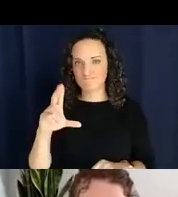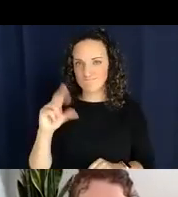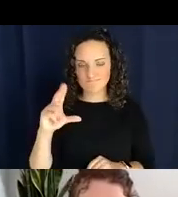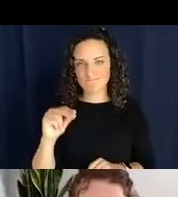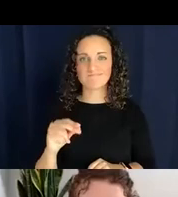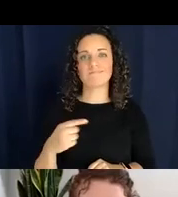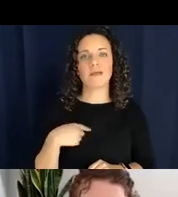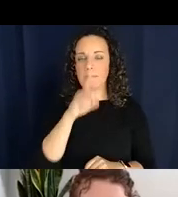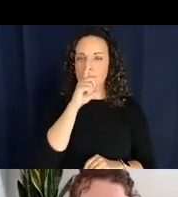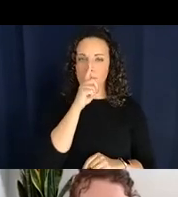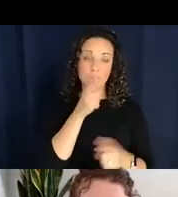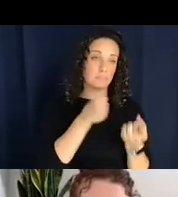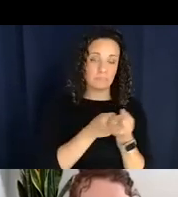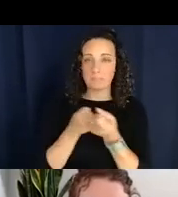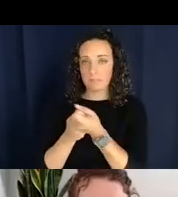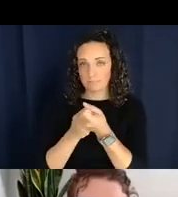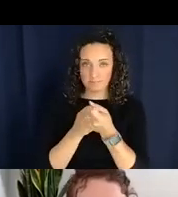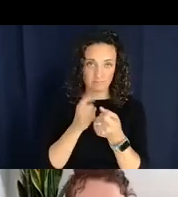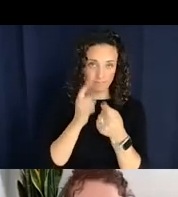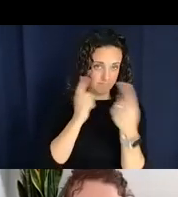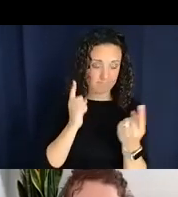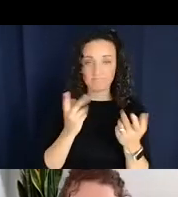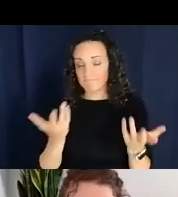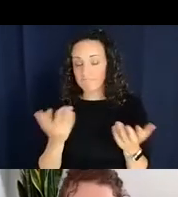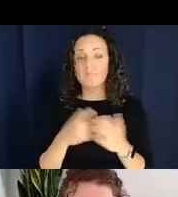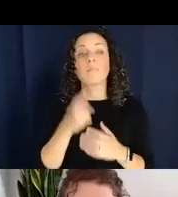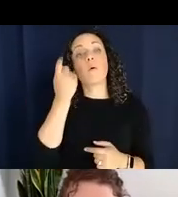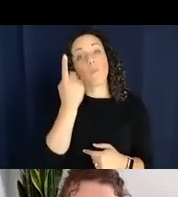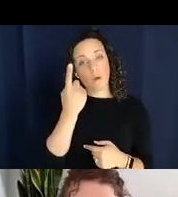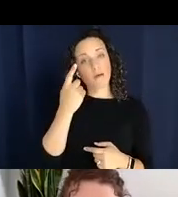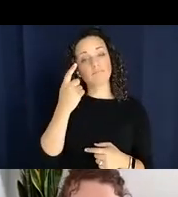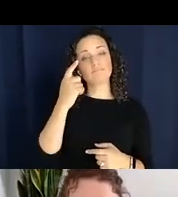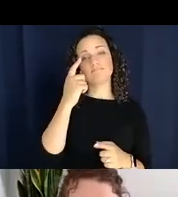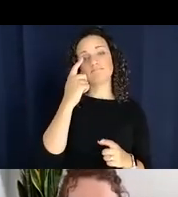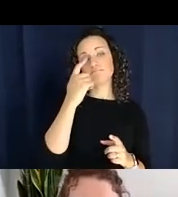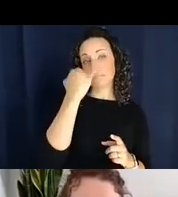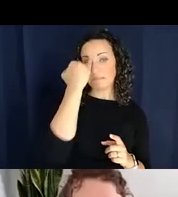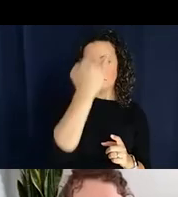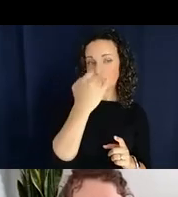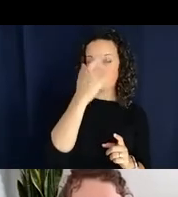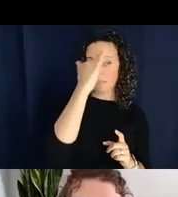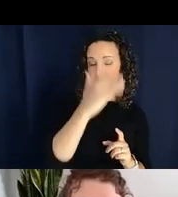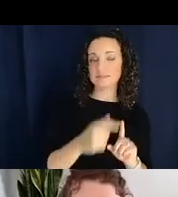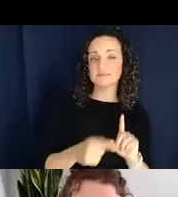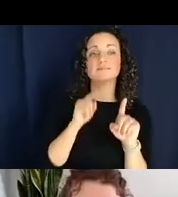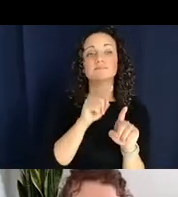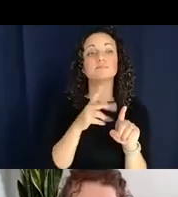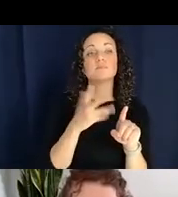other hypotheses. But basically one hypothesis - set of hypotheses - is that a non-root classifier